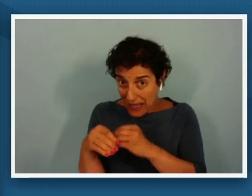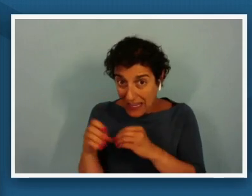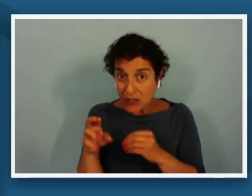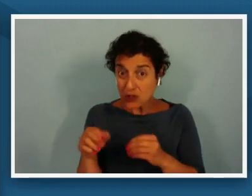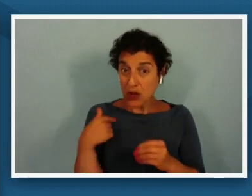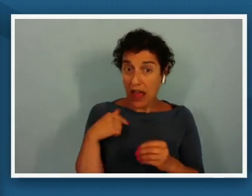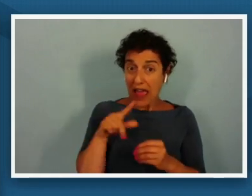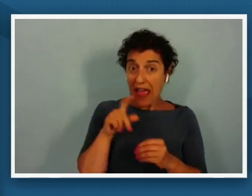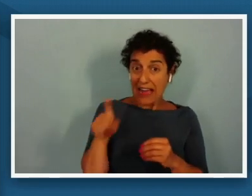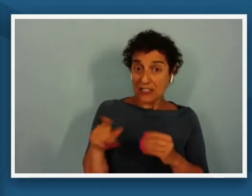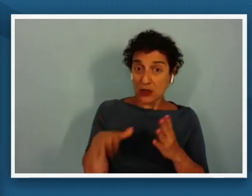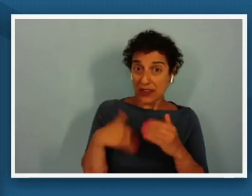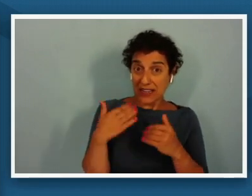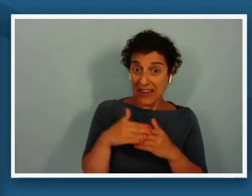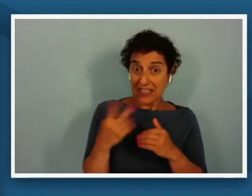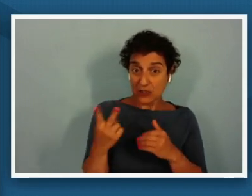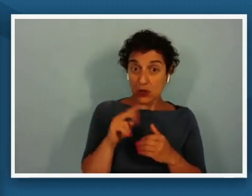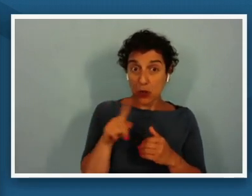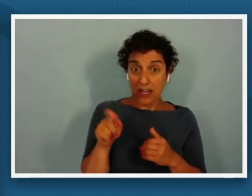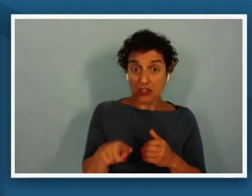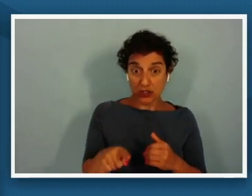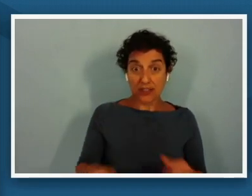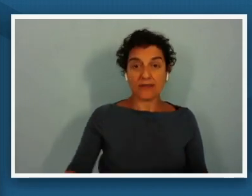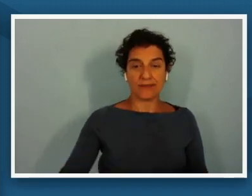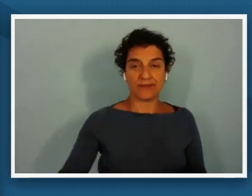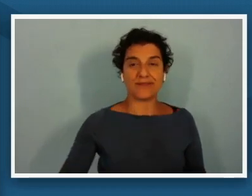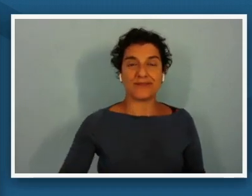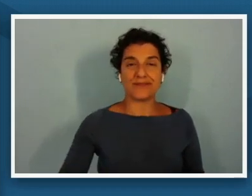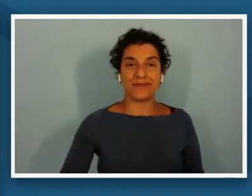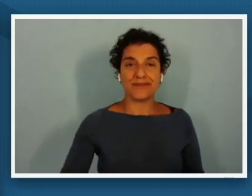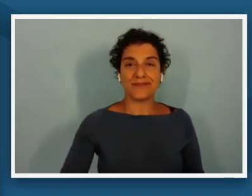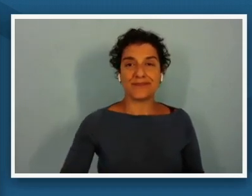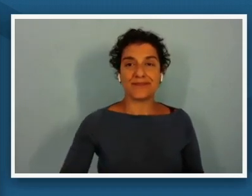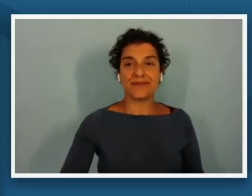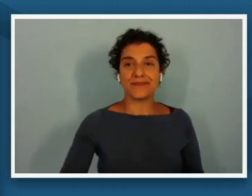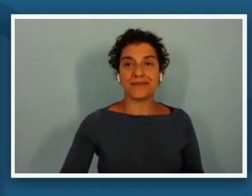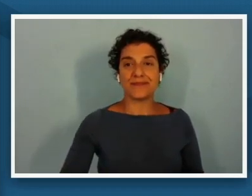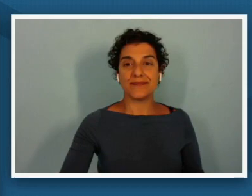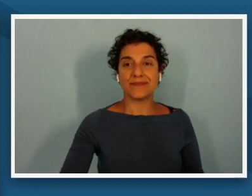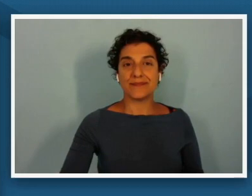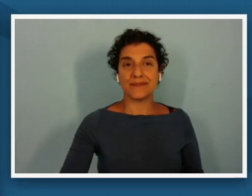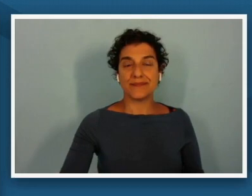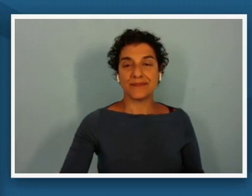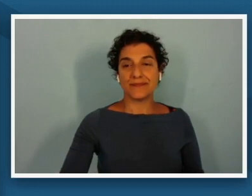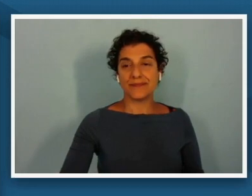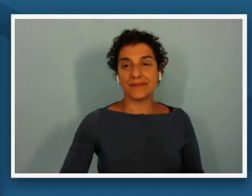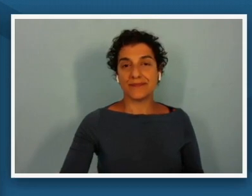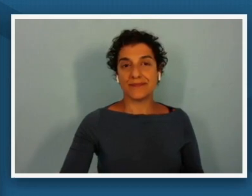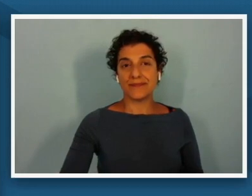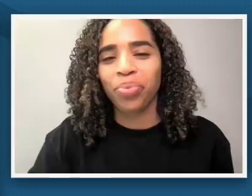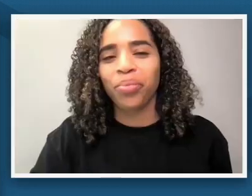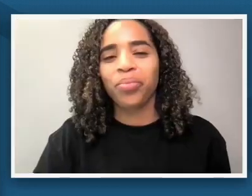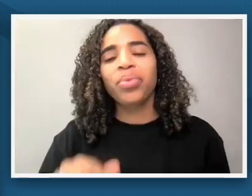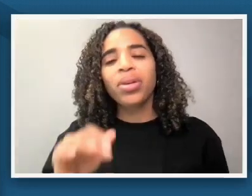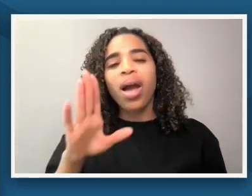delightful um i mean i guess you know elizabeth as you